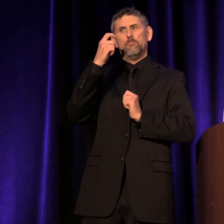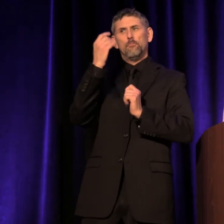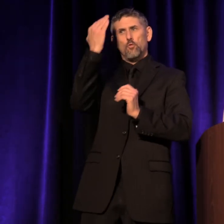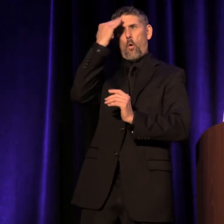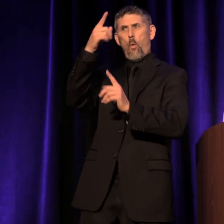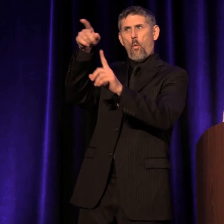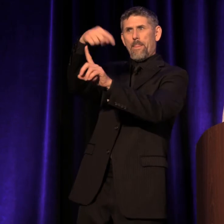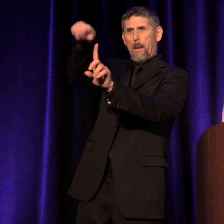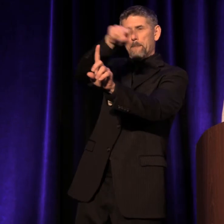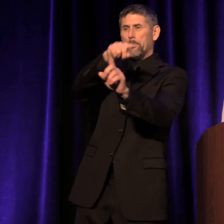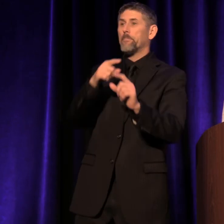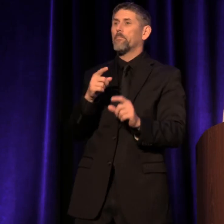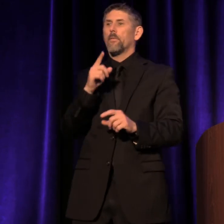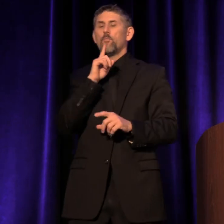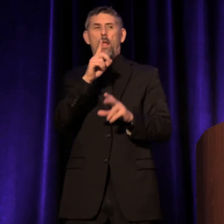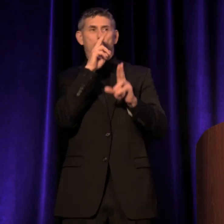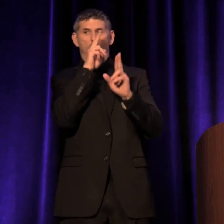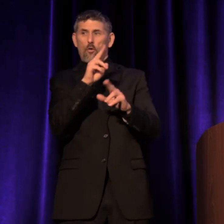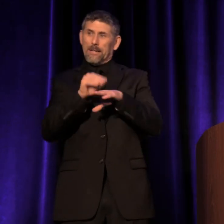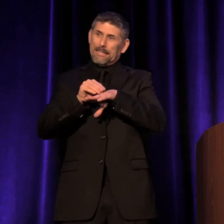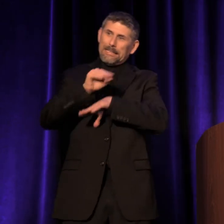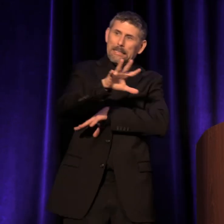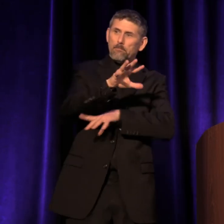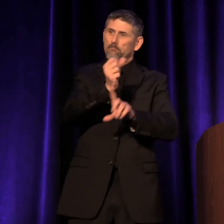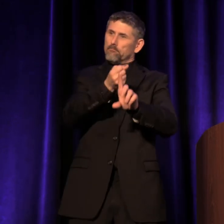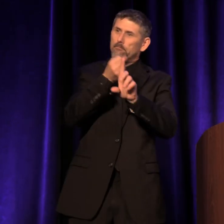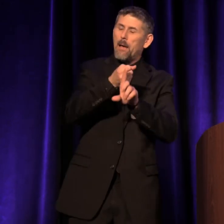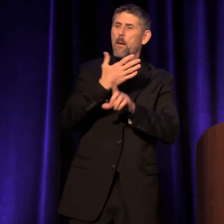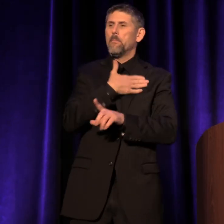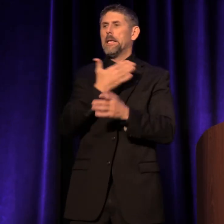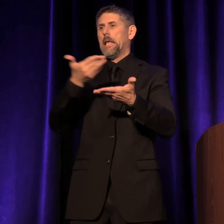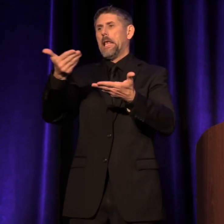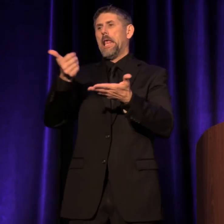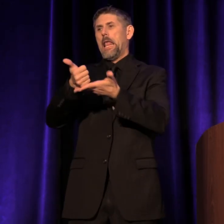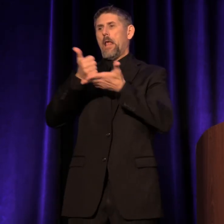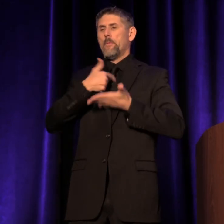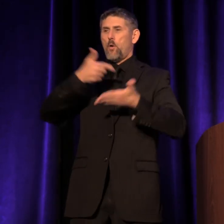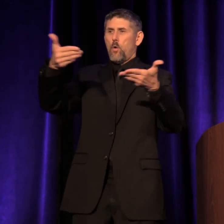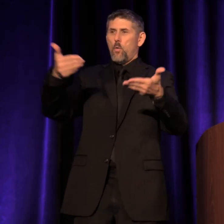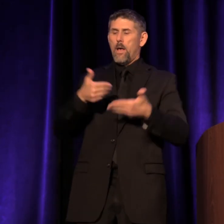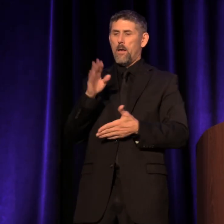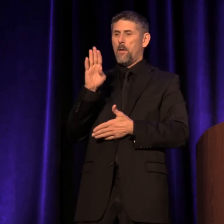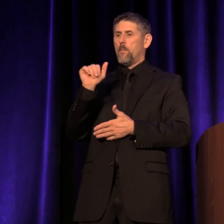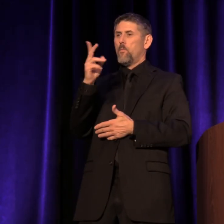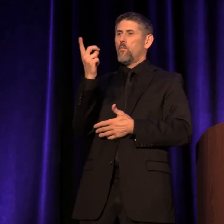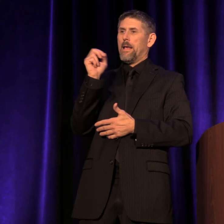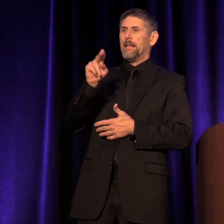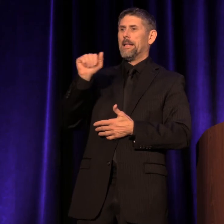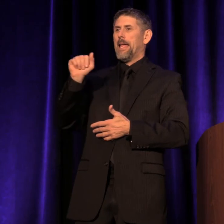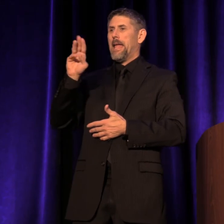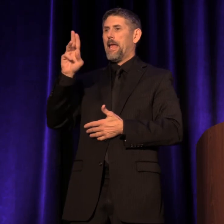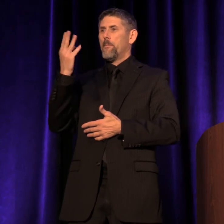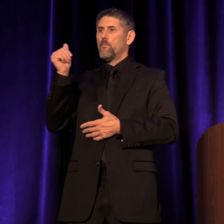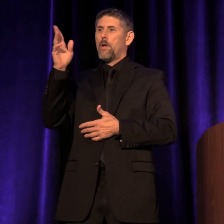Speaking of honoring impact, please join me in welcoming Braden Abraham, Artistic Director of Seattle Rep,